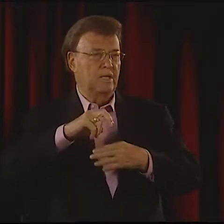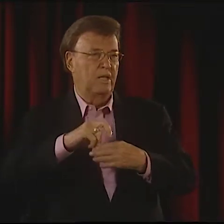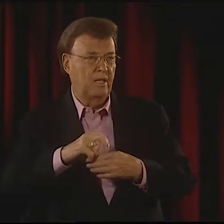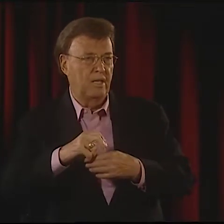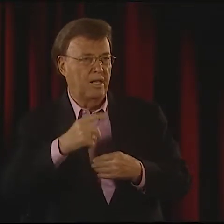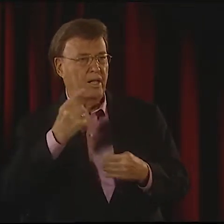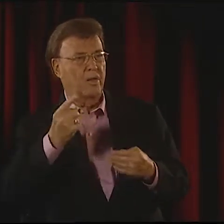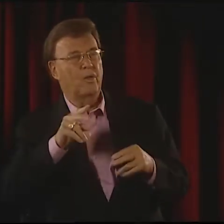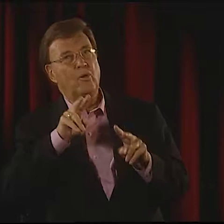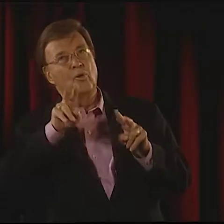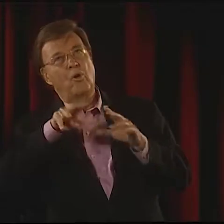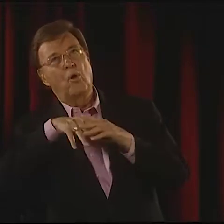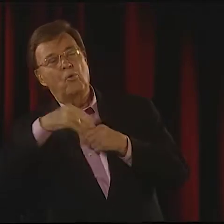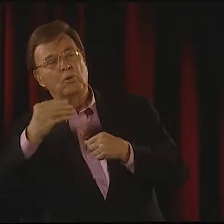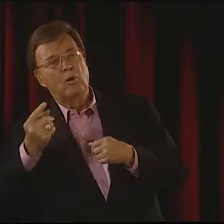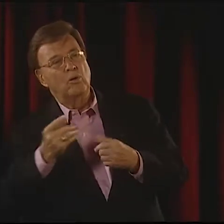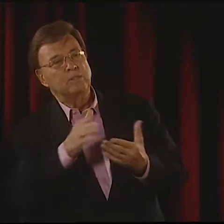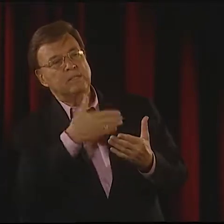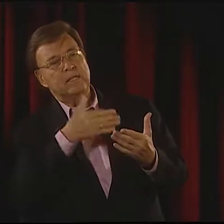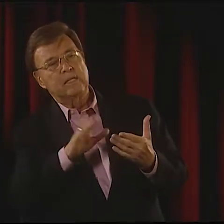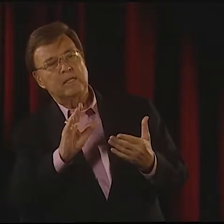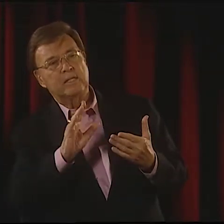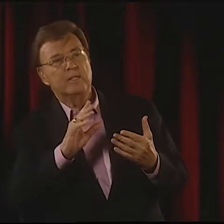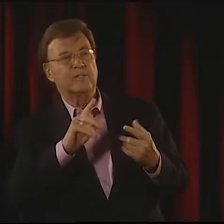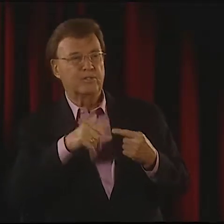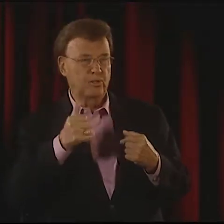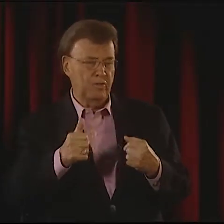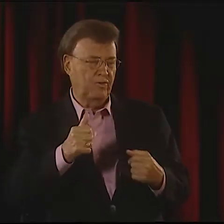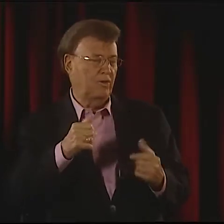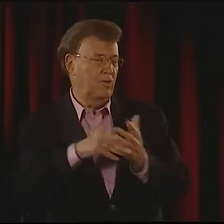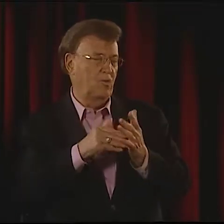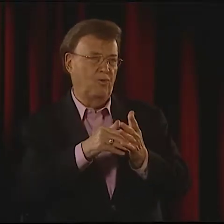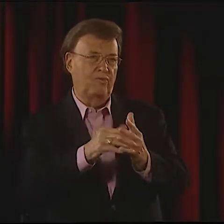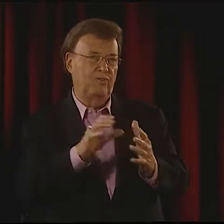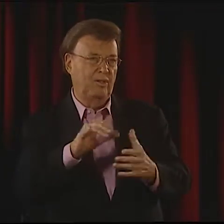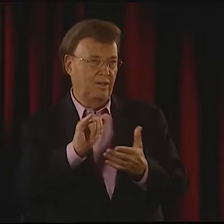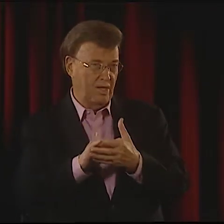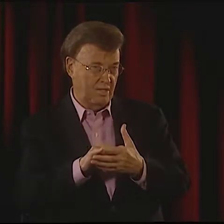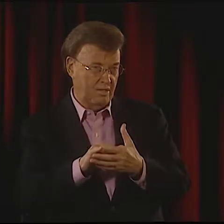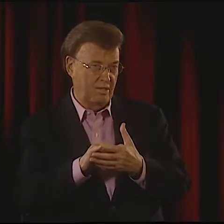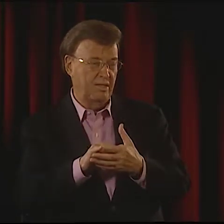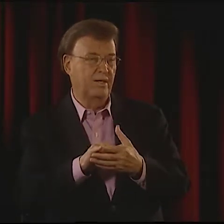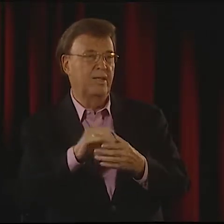IN THE WINDOWSILL AND LOOK OUT AND SING TO HERSELF.